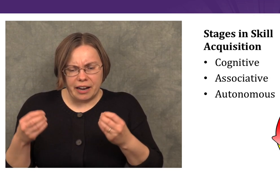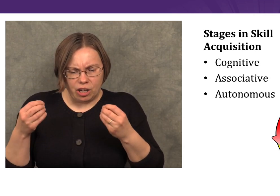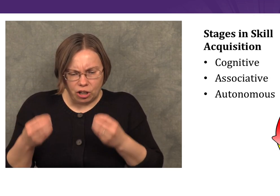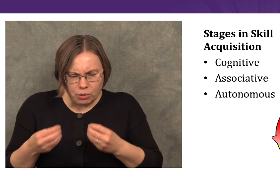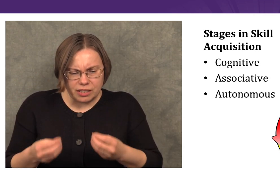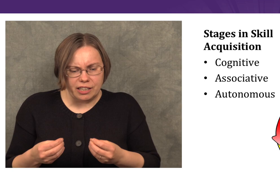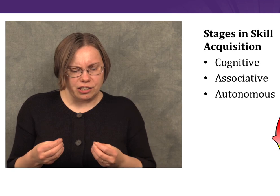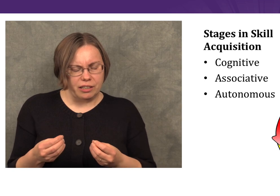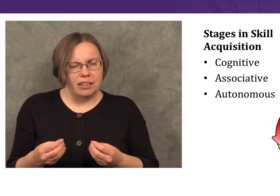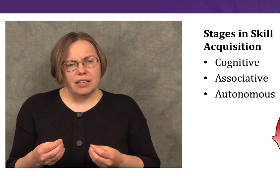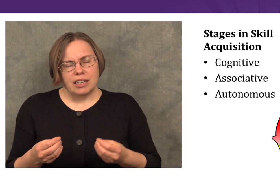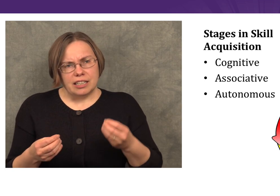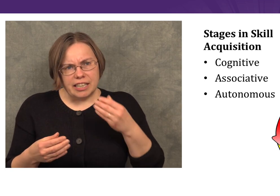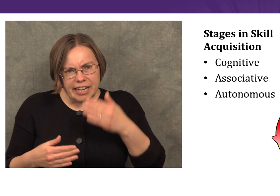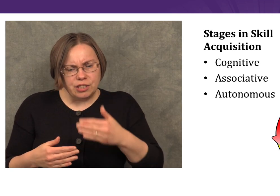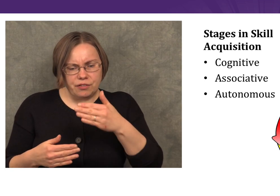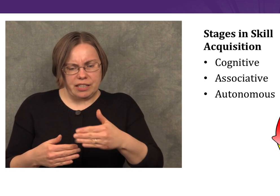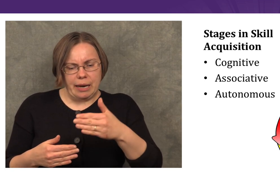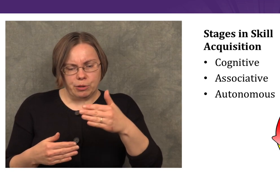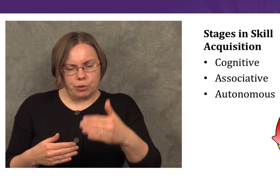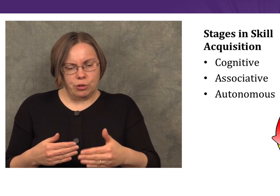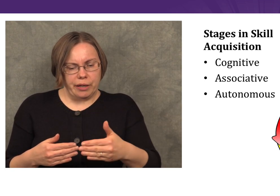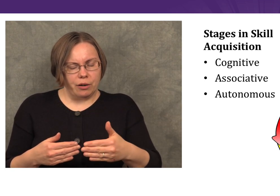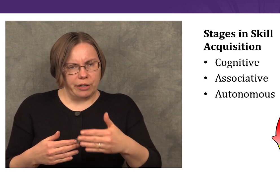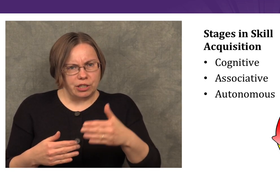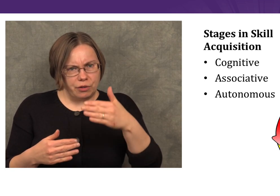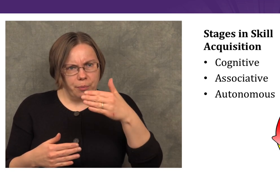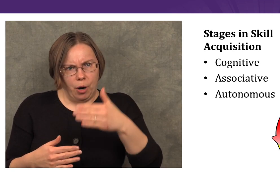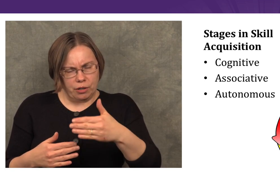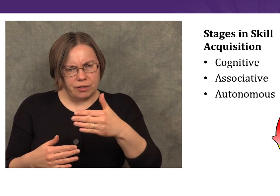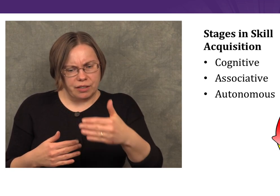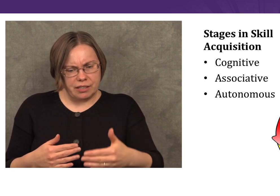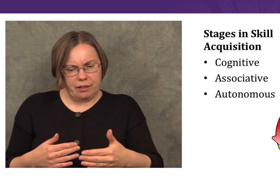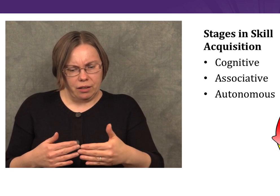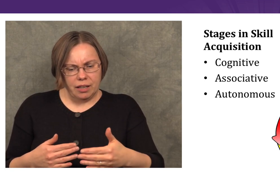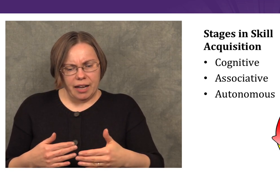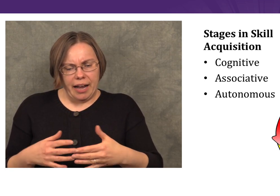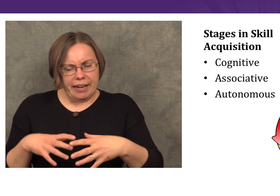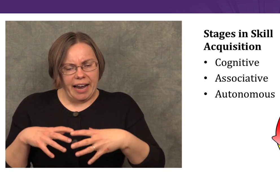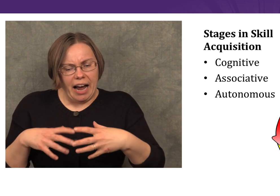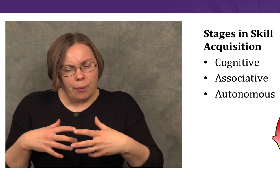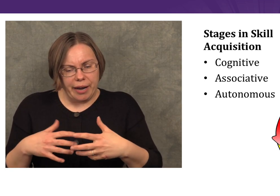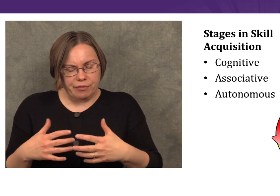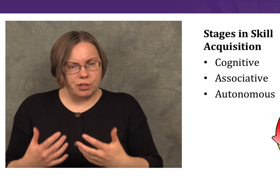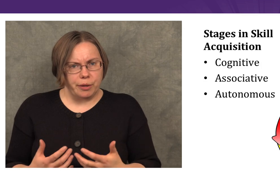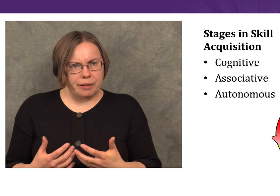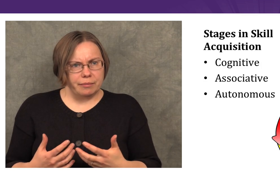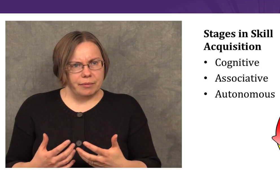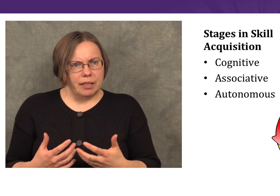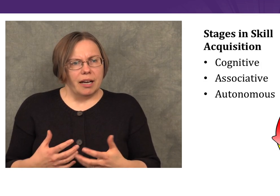paying close attention to each of the steps we’re doing or each of the parts of the skill and how we have to do it.